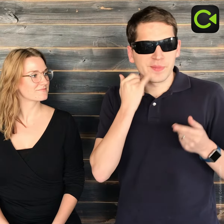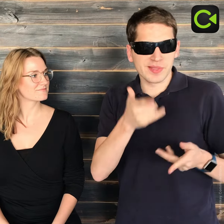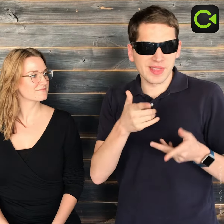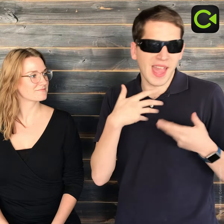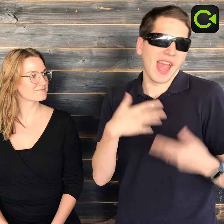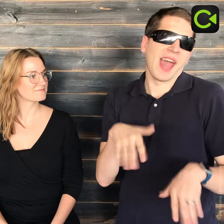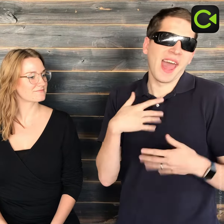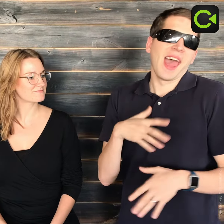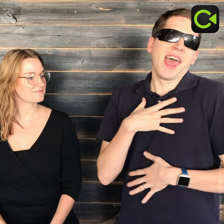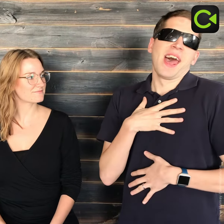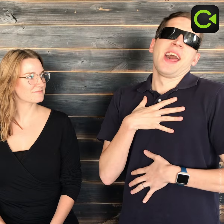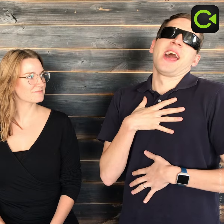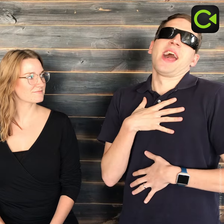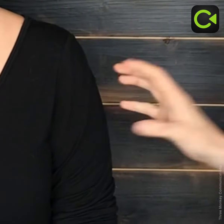If you are laughing, do this...